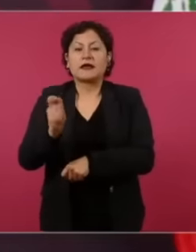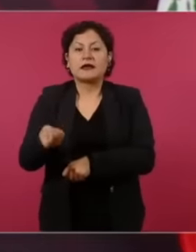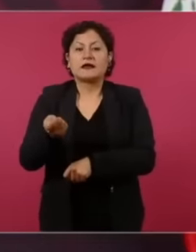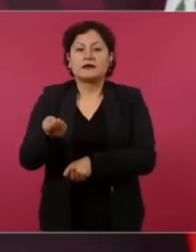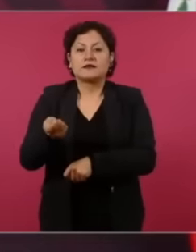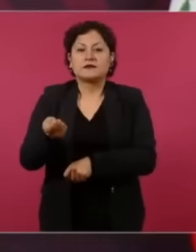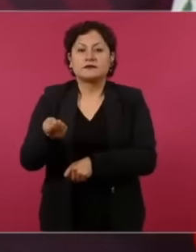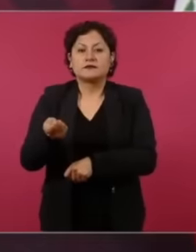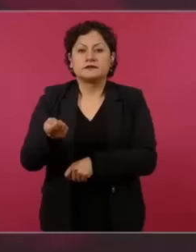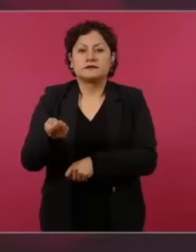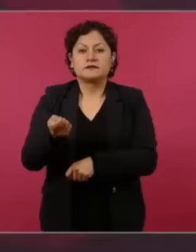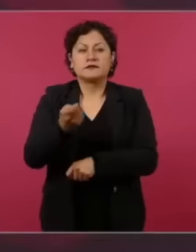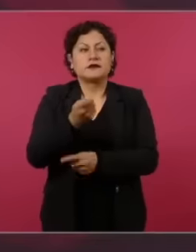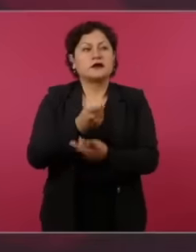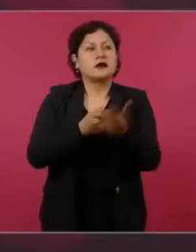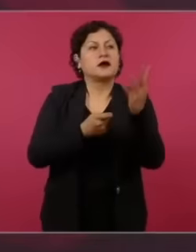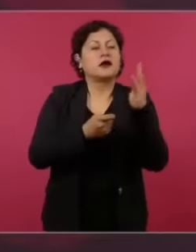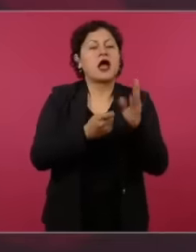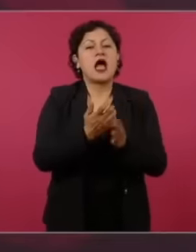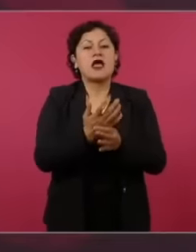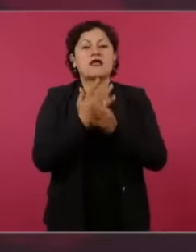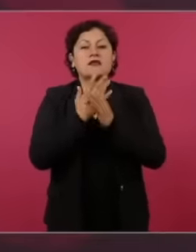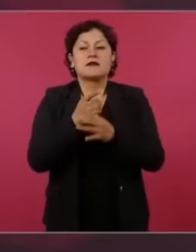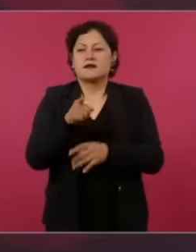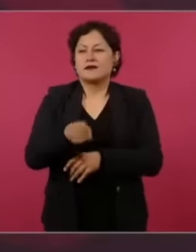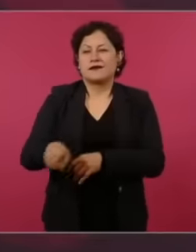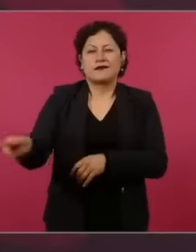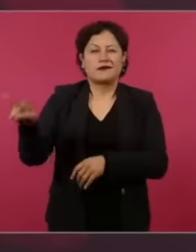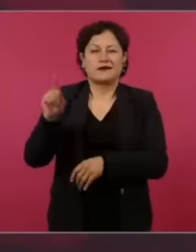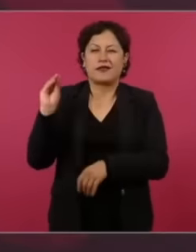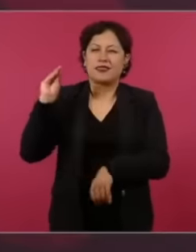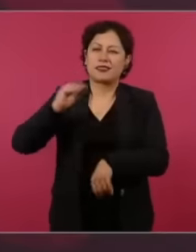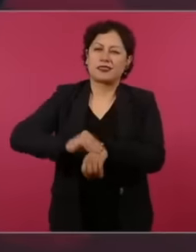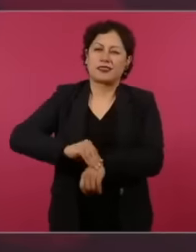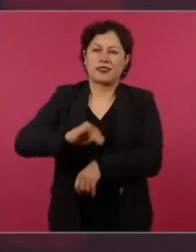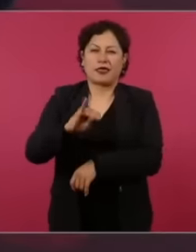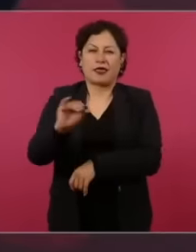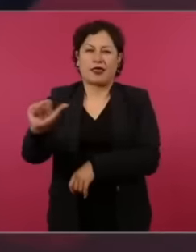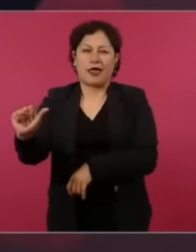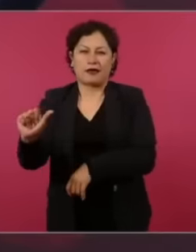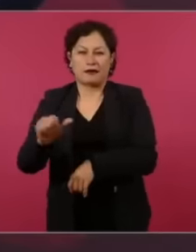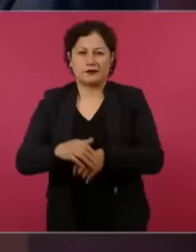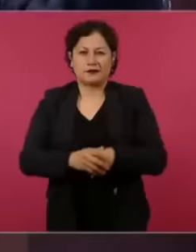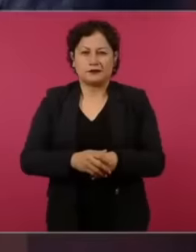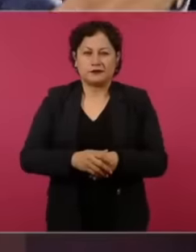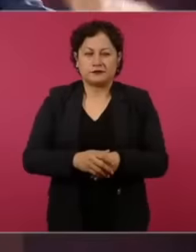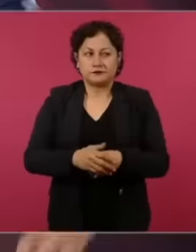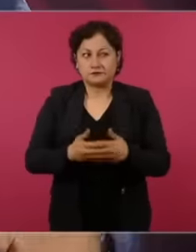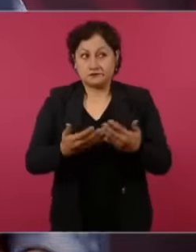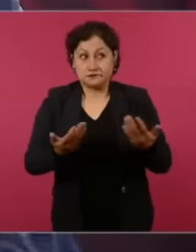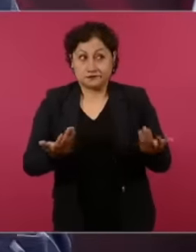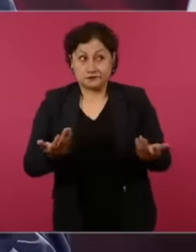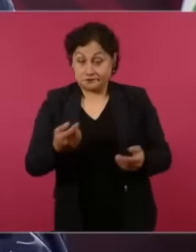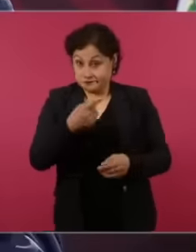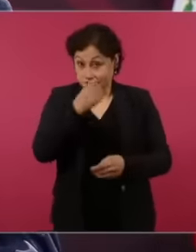Artificial Intelligence, that is, everything was created not O